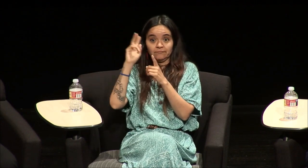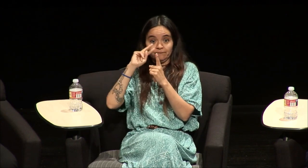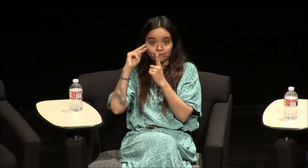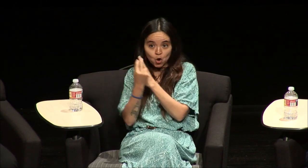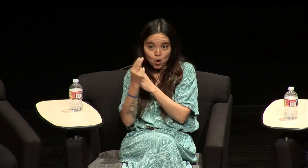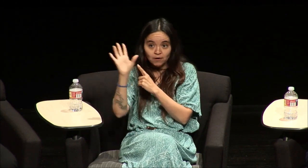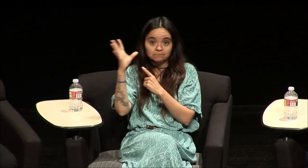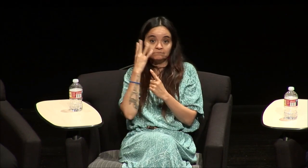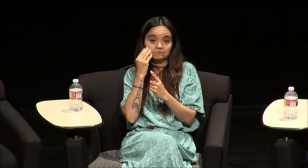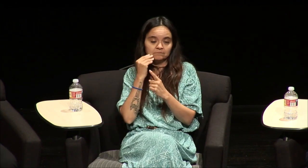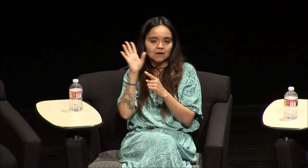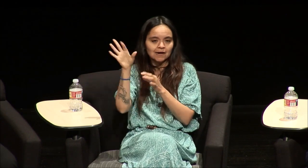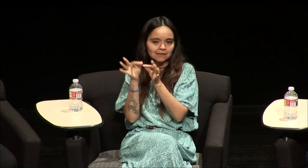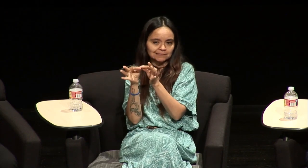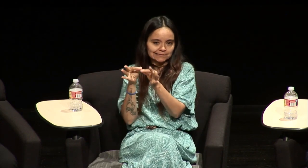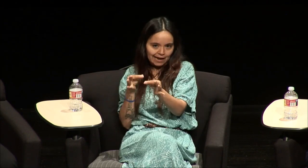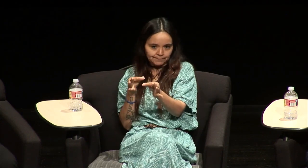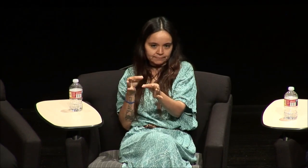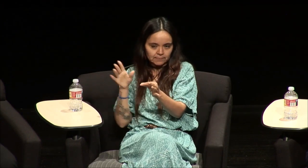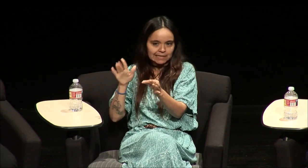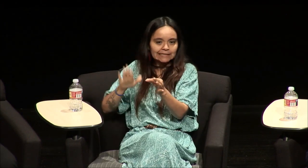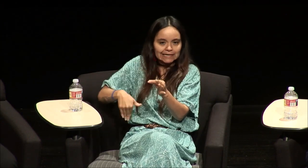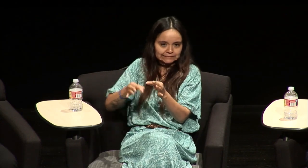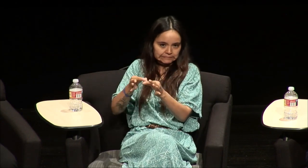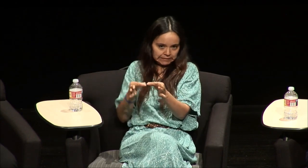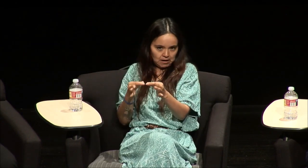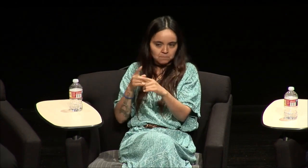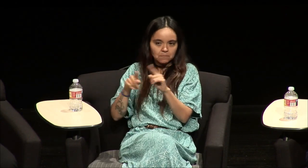and her perspective, and her experiences, she was delayed.